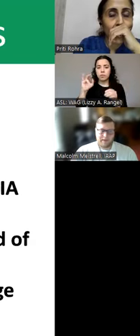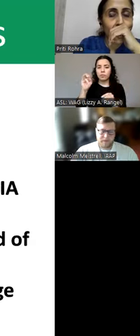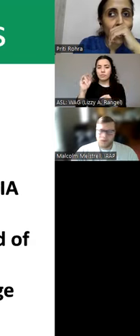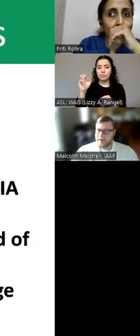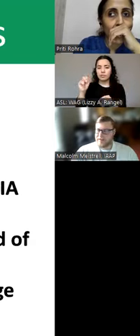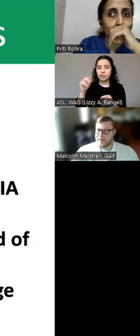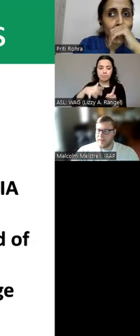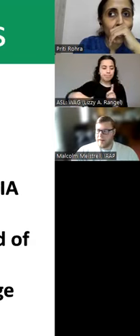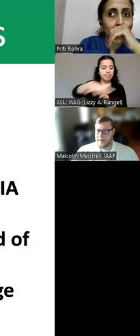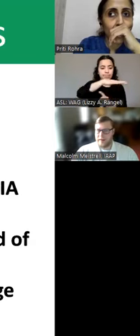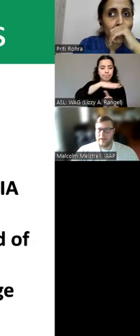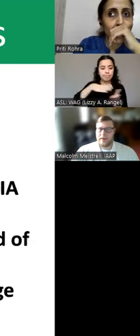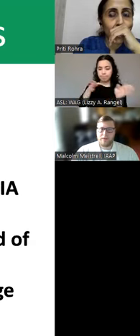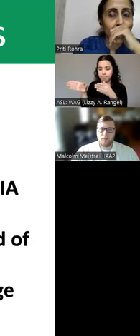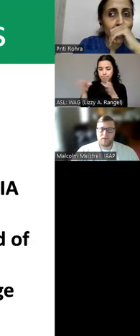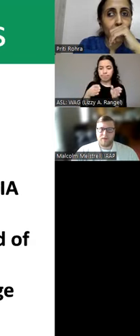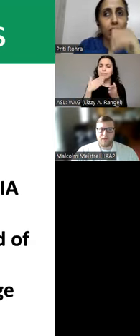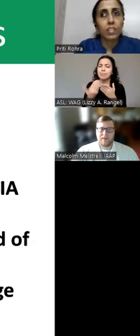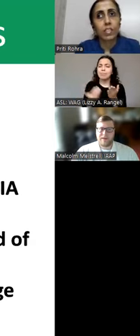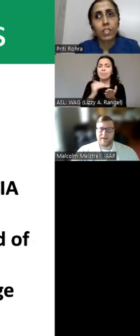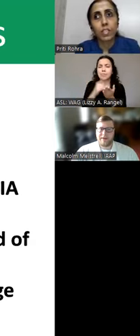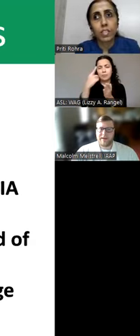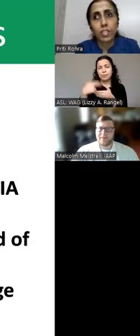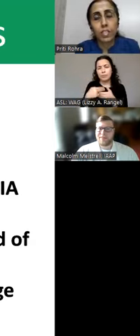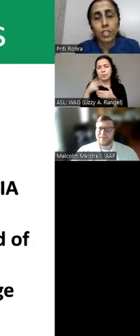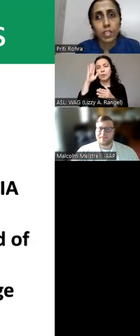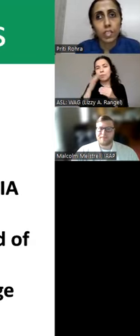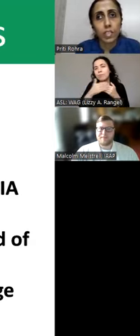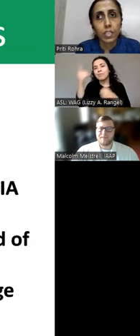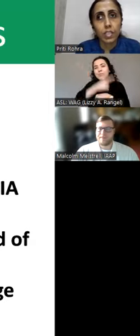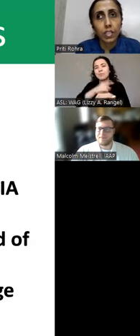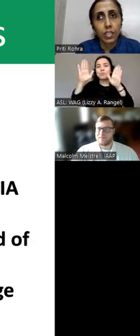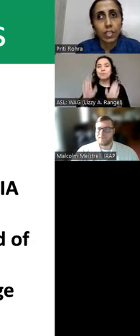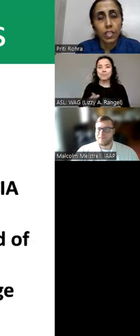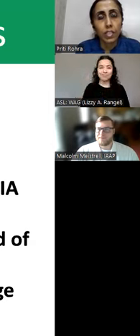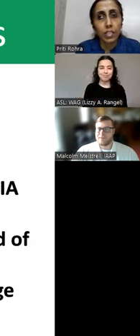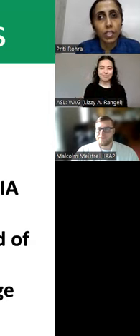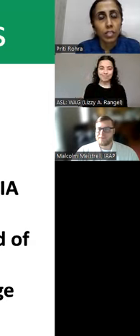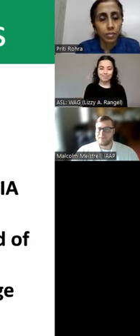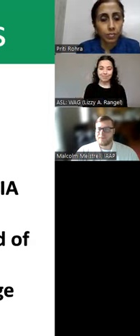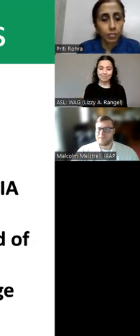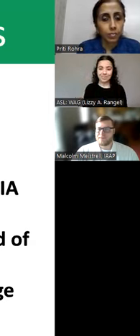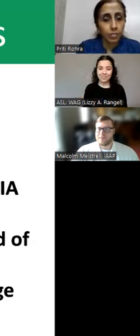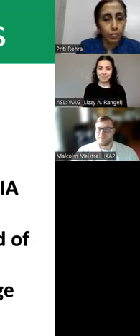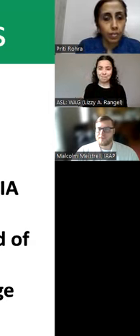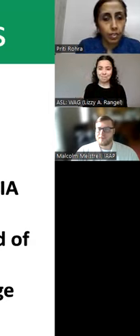for joining us today and I hope you have a great rest of your day.